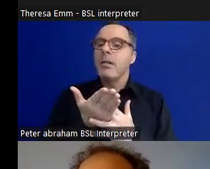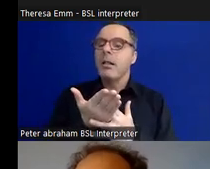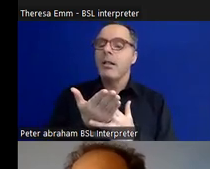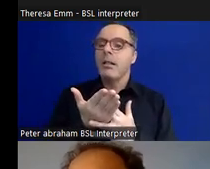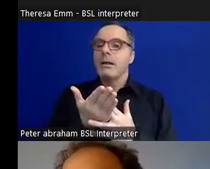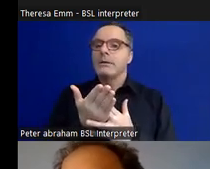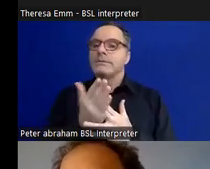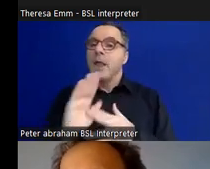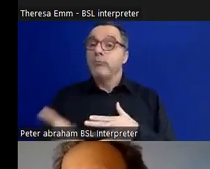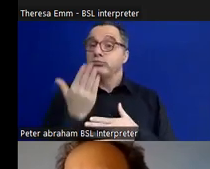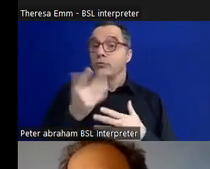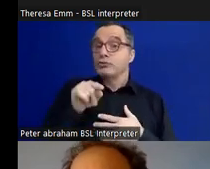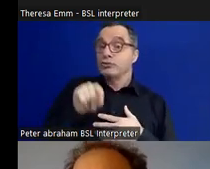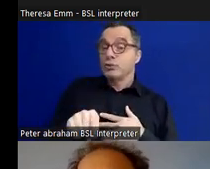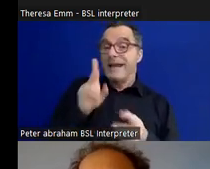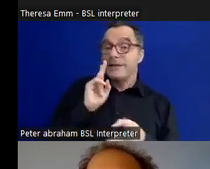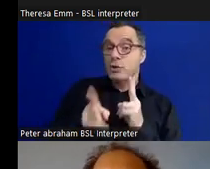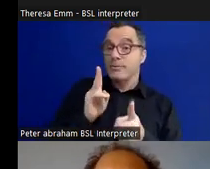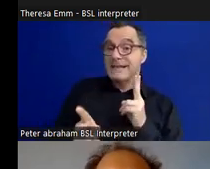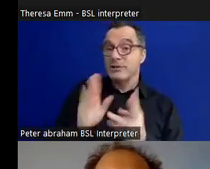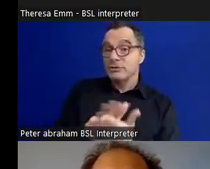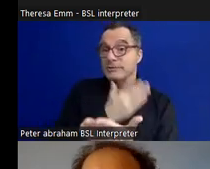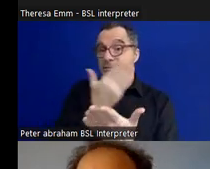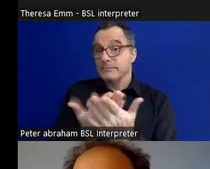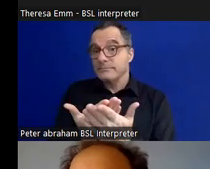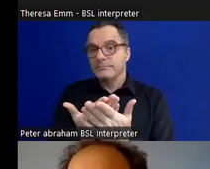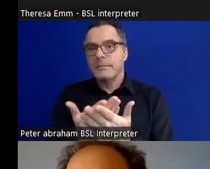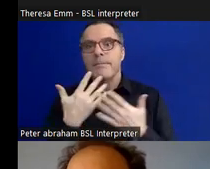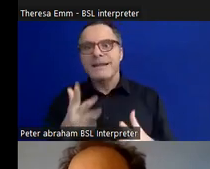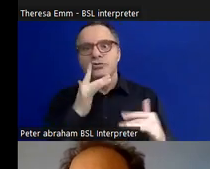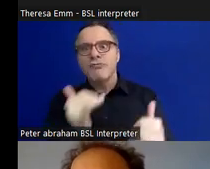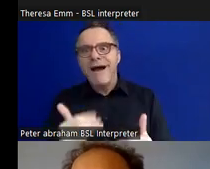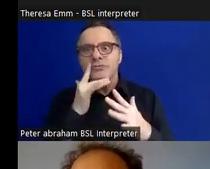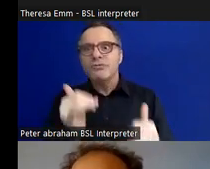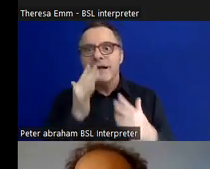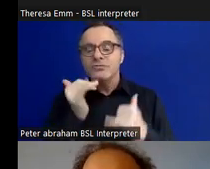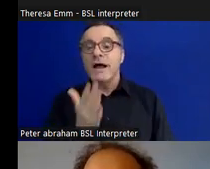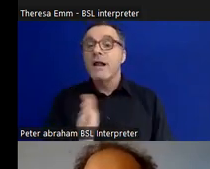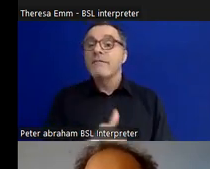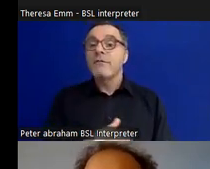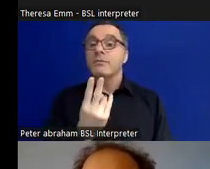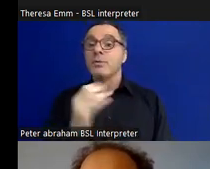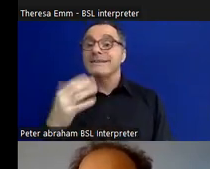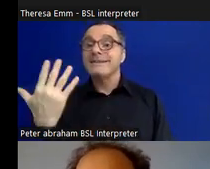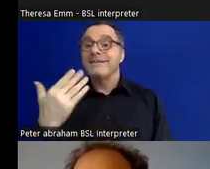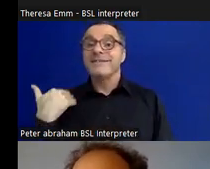been trailing and testing, since about 2015, and through the 'Nothing About Us Without Us' project.